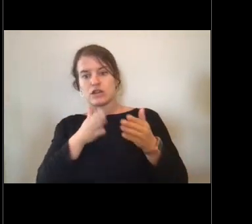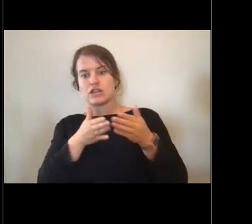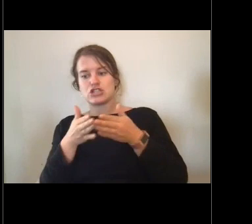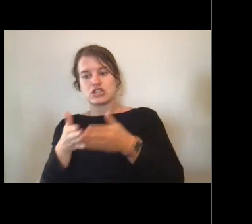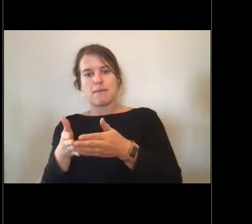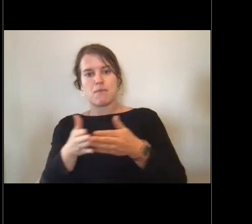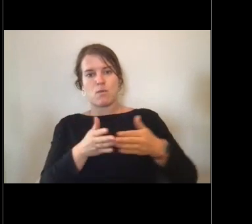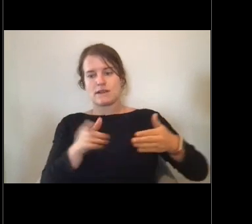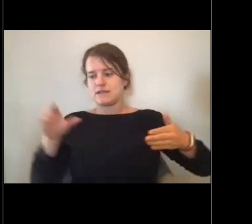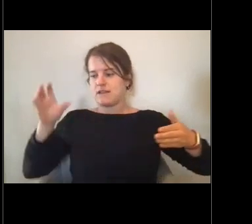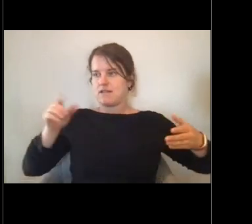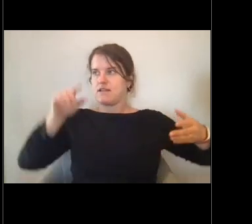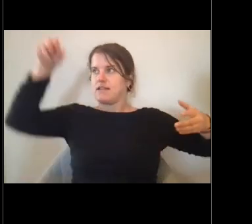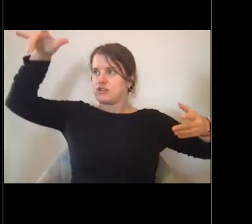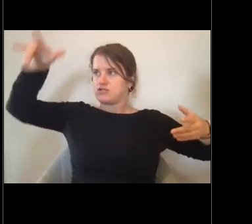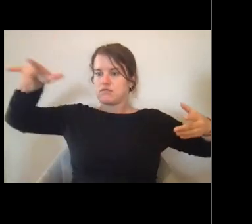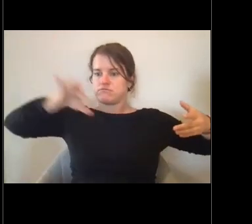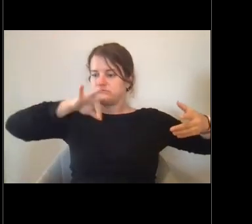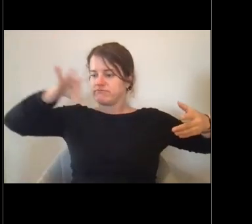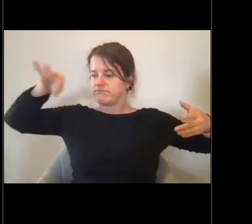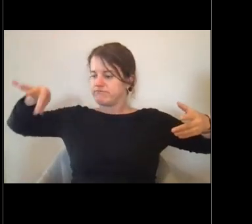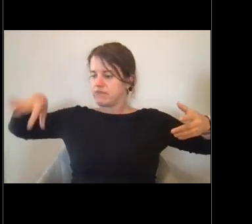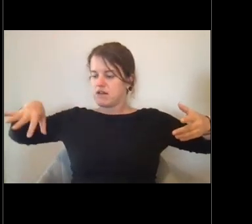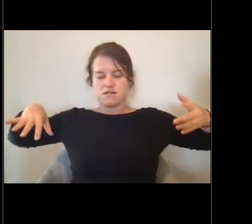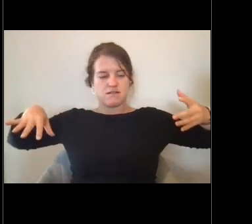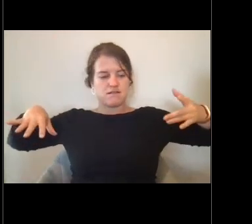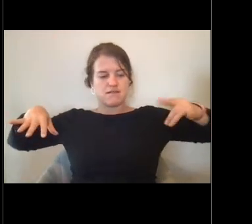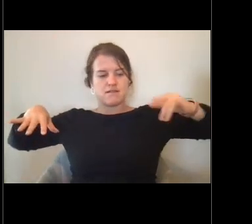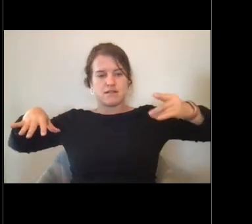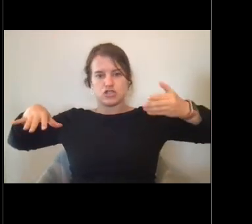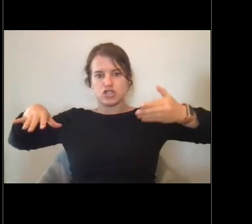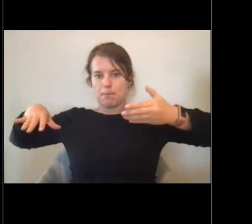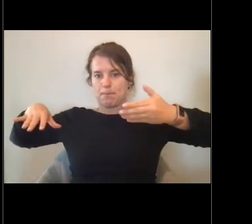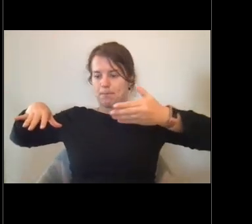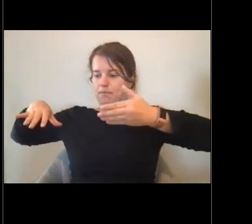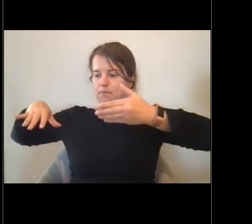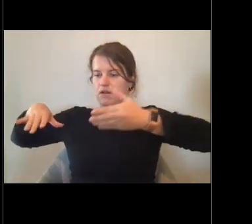the drop location very slowly as the plane was flying by.